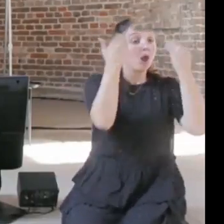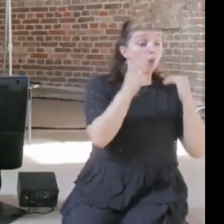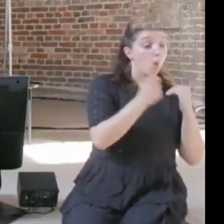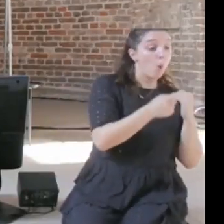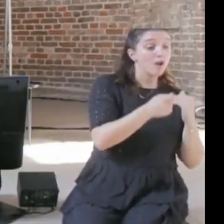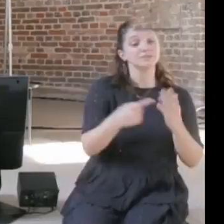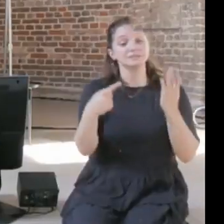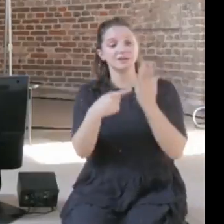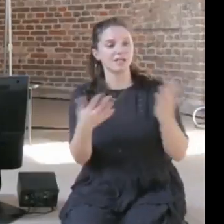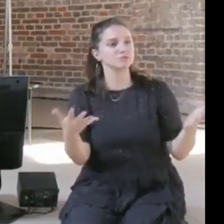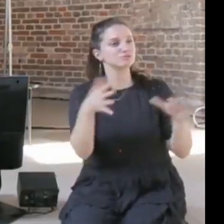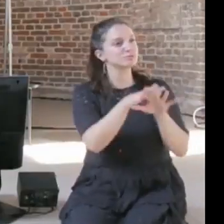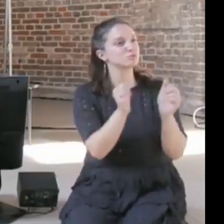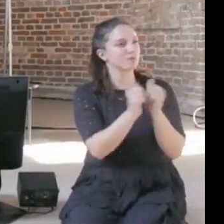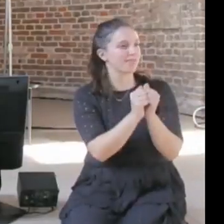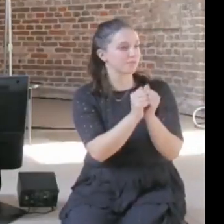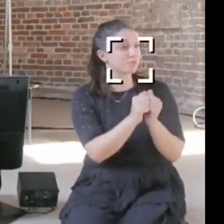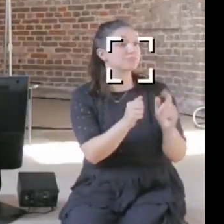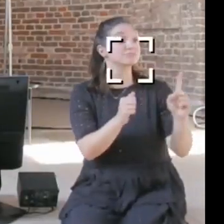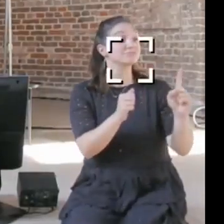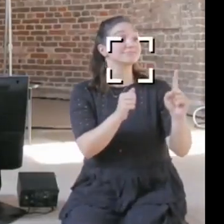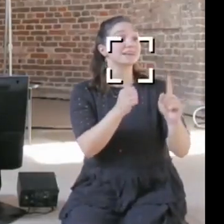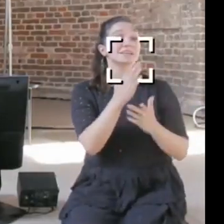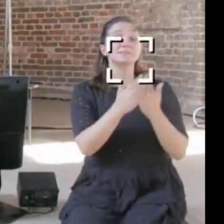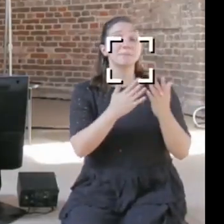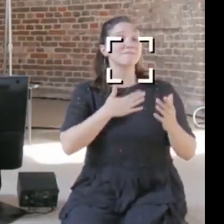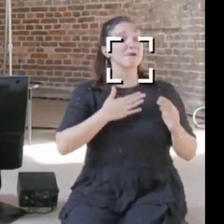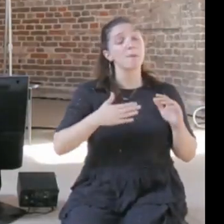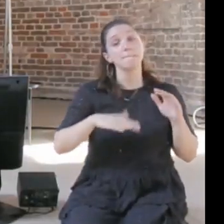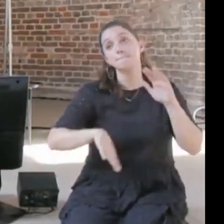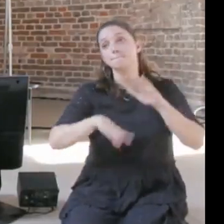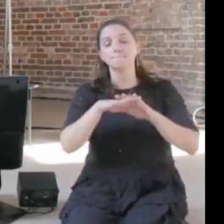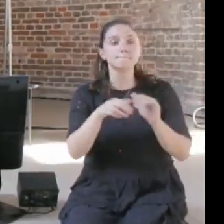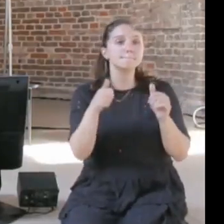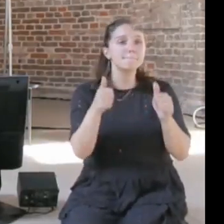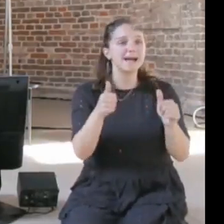has been with got some of her best engineering students to go start the law degree program,